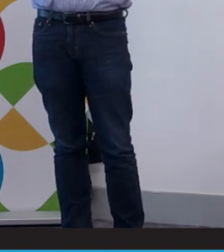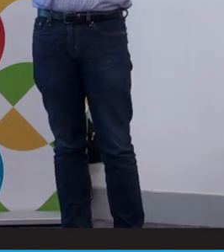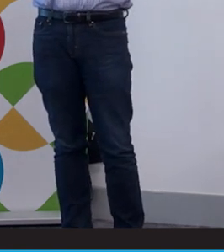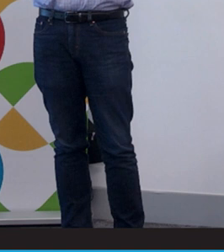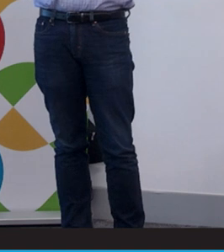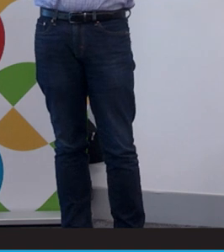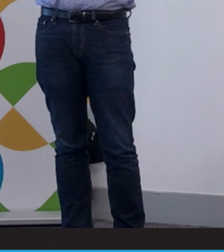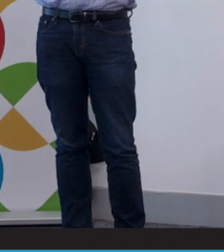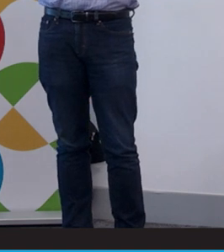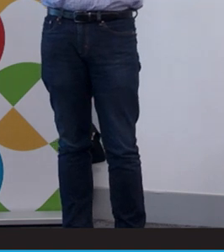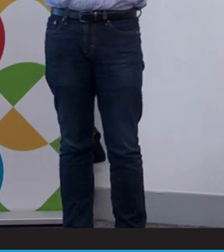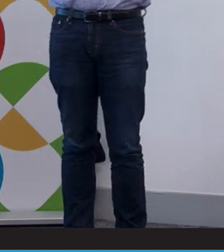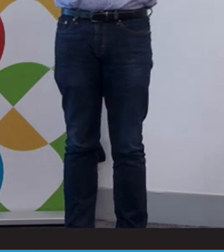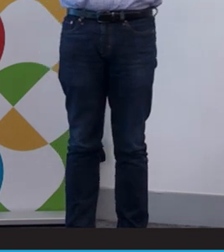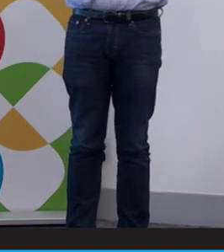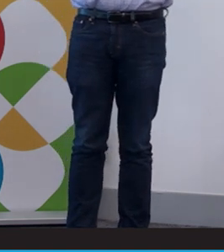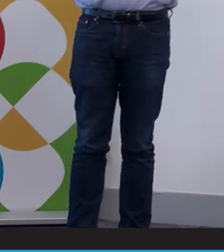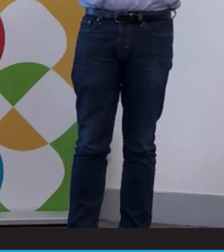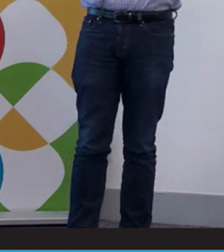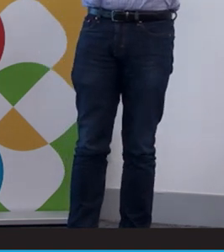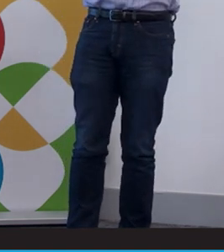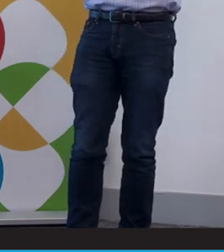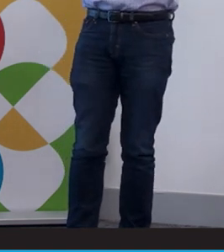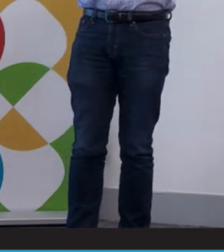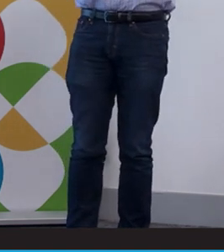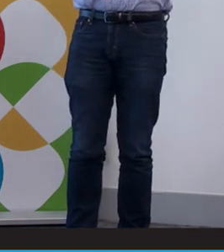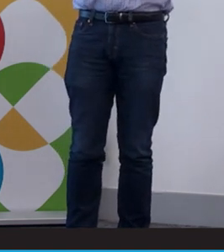established over 100 years ago, has provided traditional services to the Deaf community,